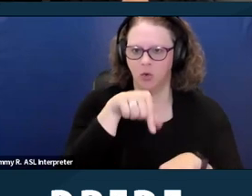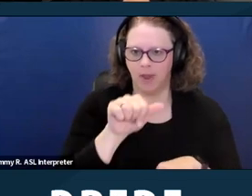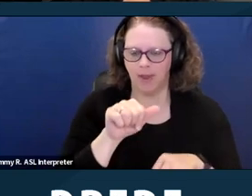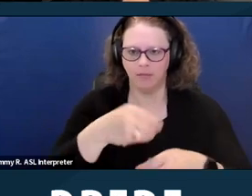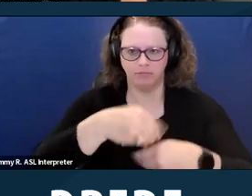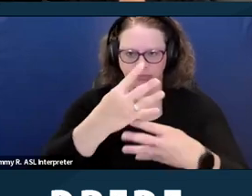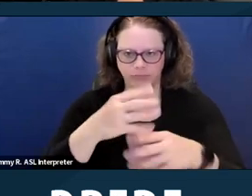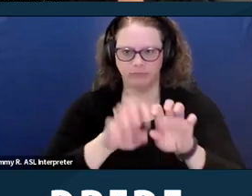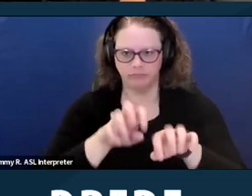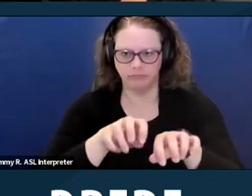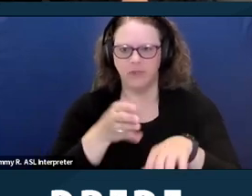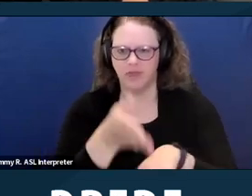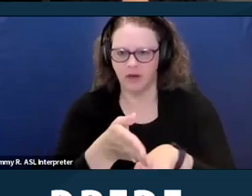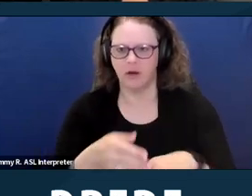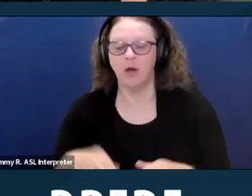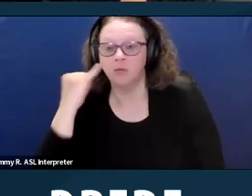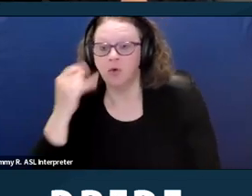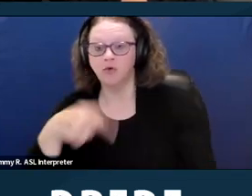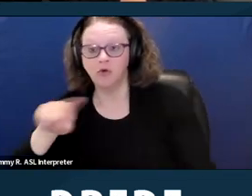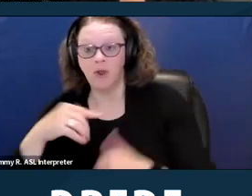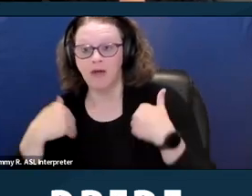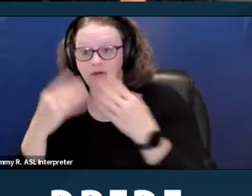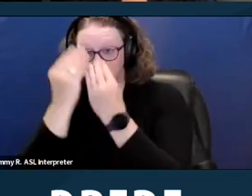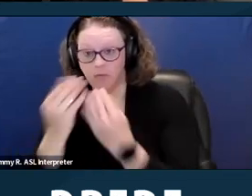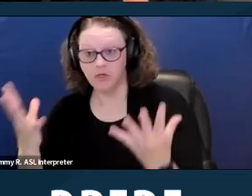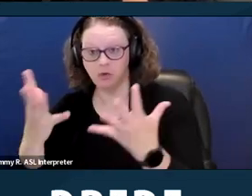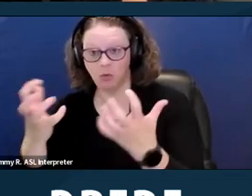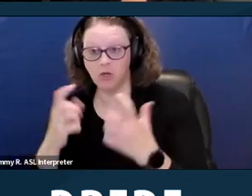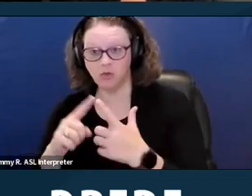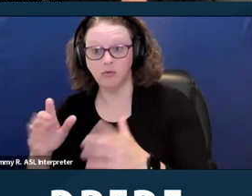If you just have information you wanna share with people who are in attendance,